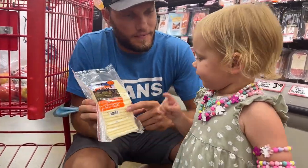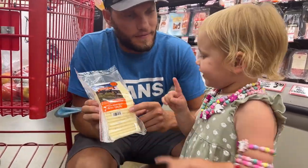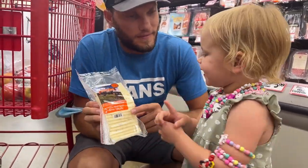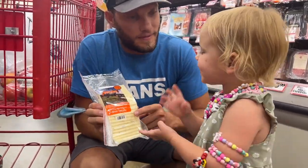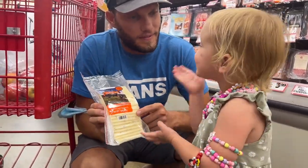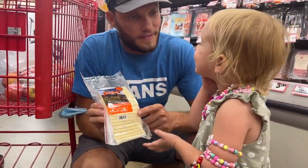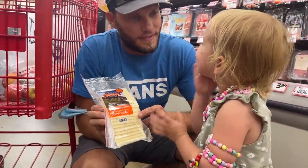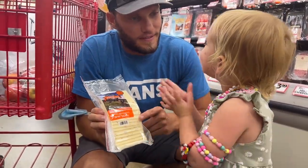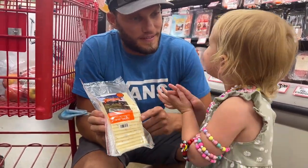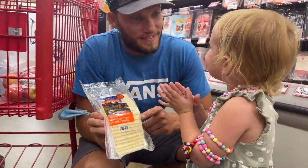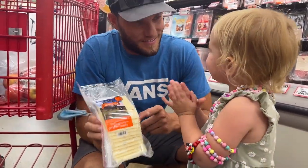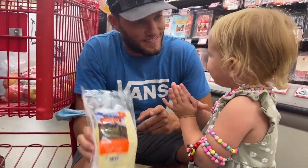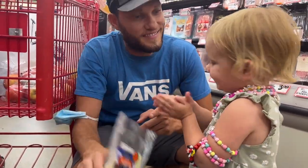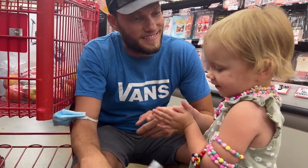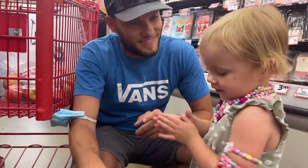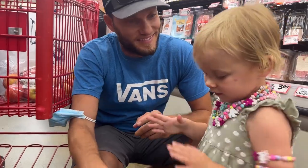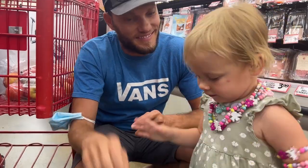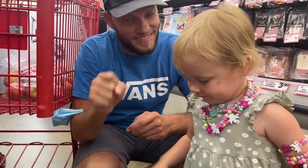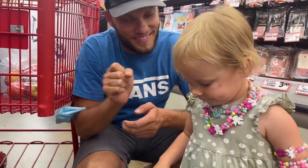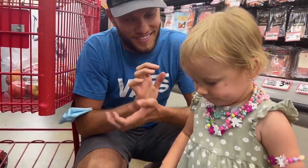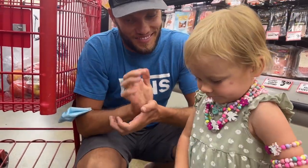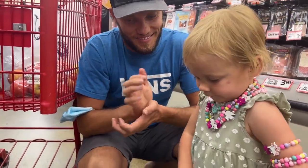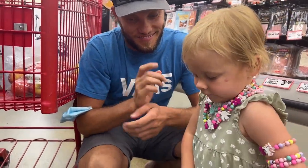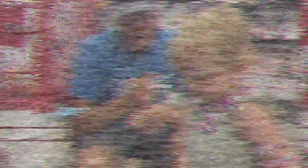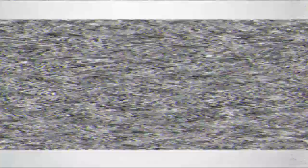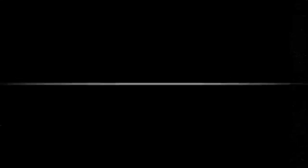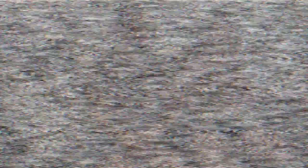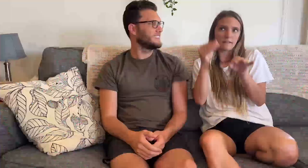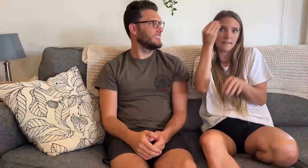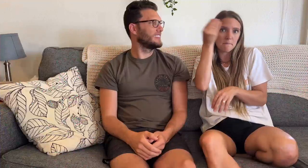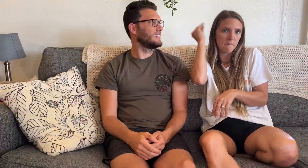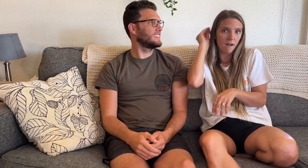Cheeseeee Cheese, right!